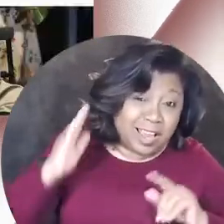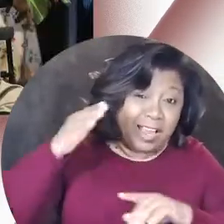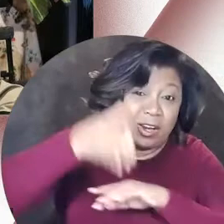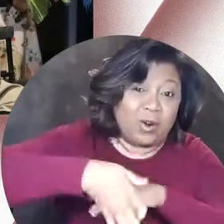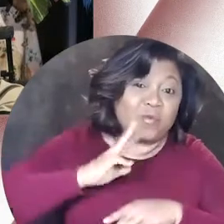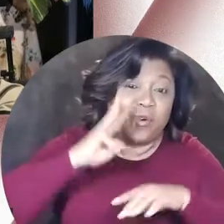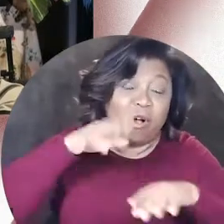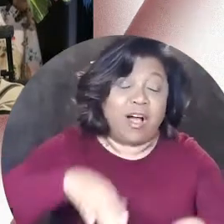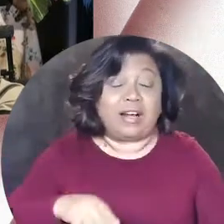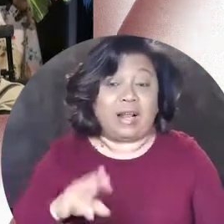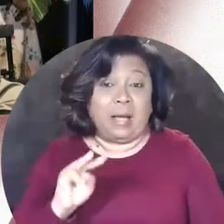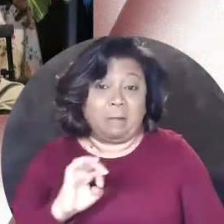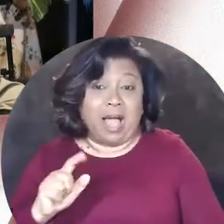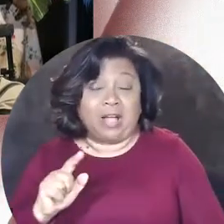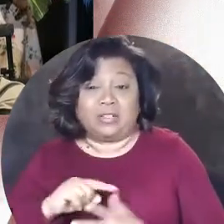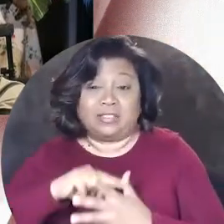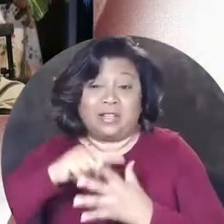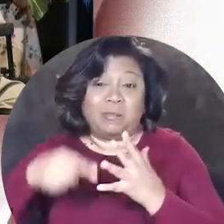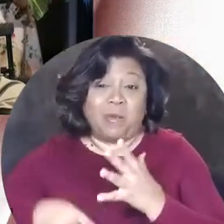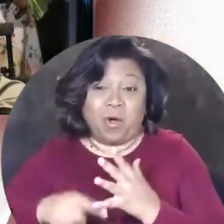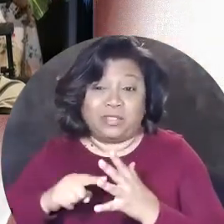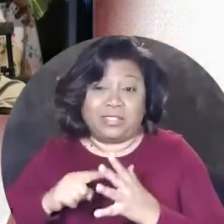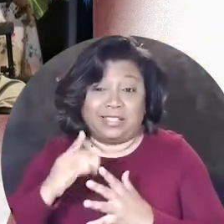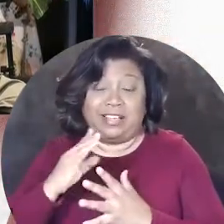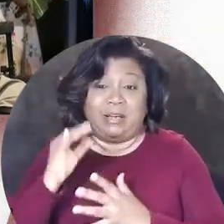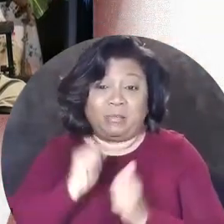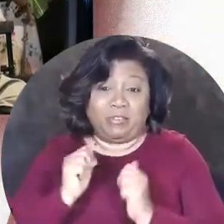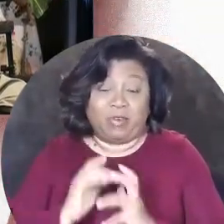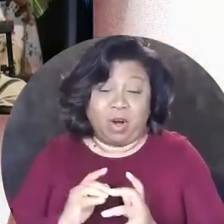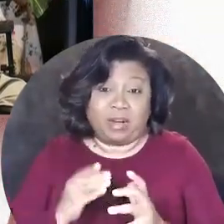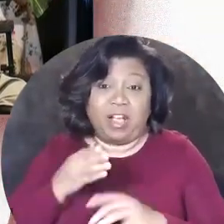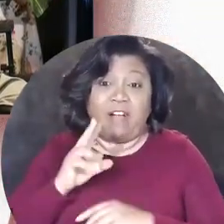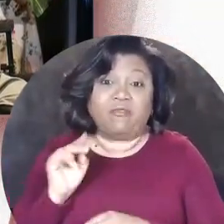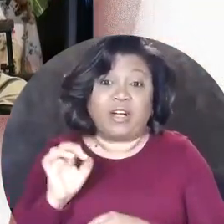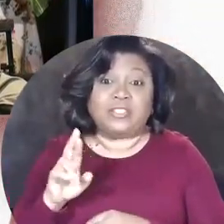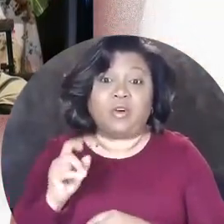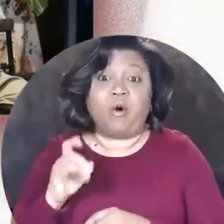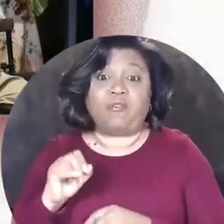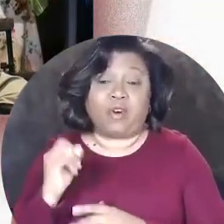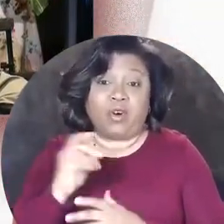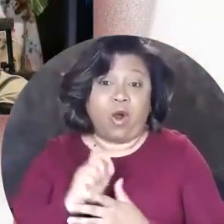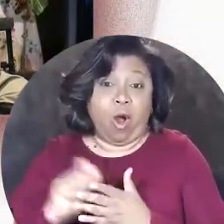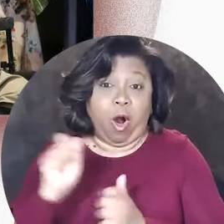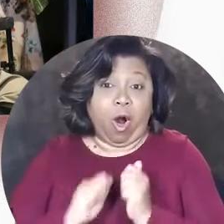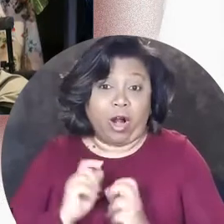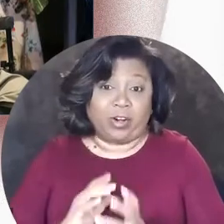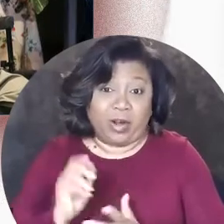Michael is a multifaceted performer, activist, voice over artist, and writer